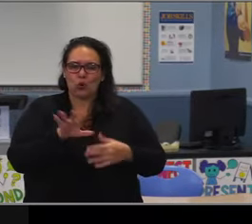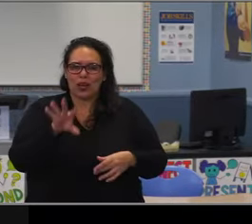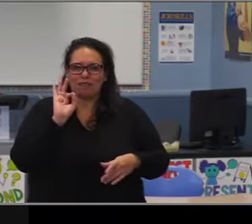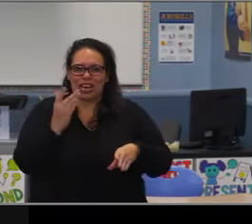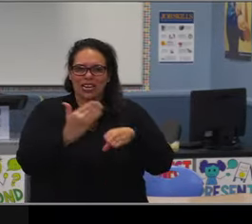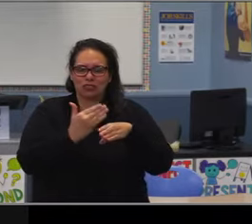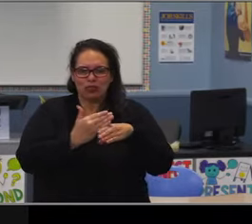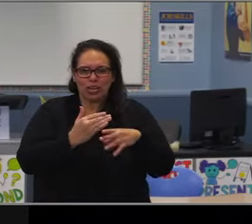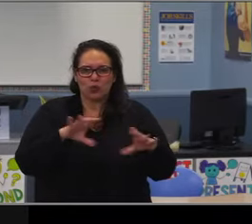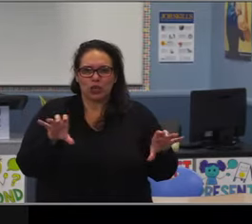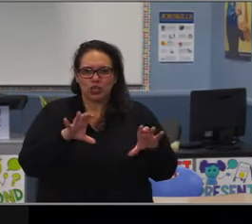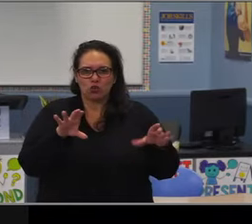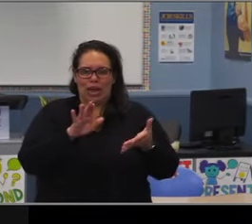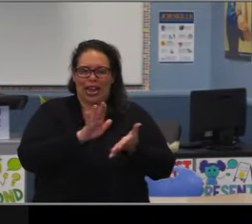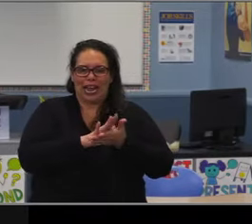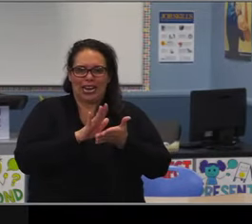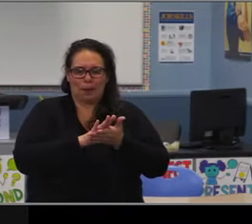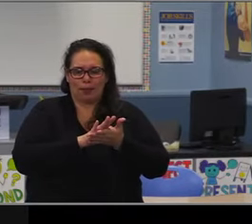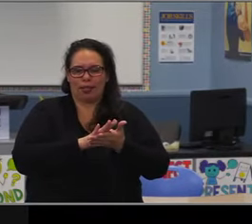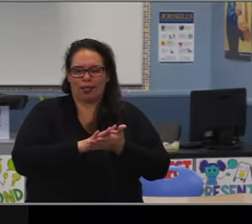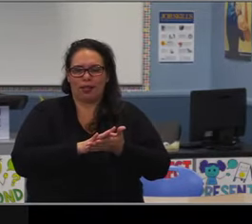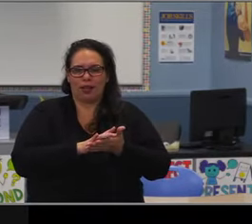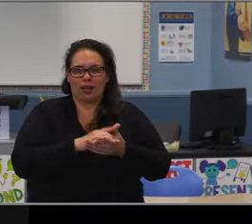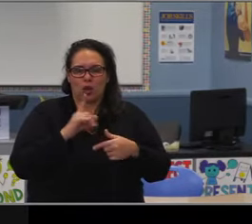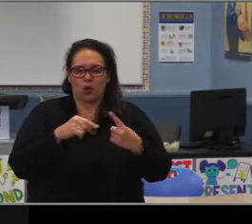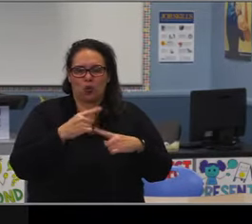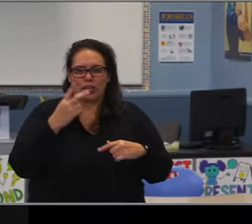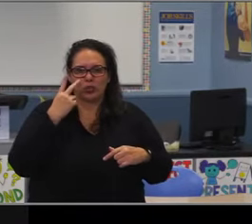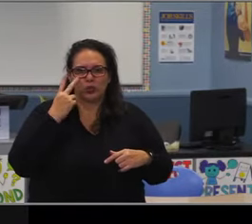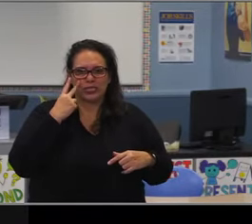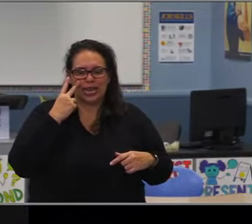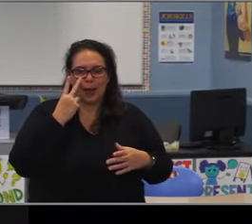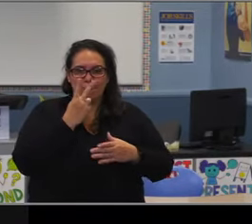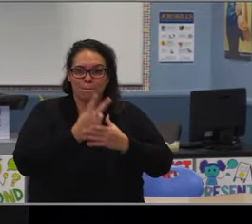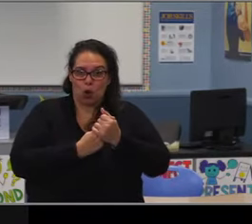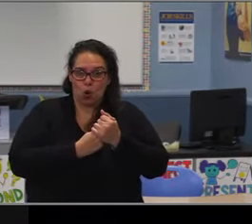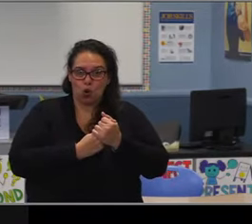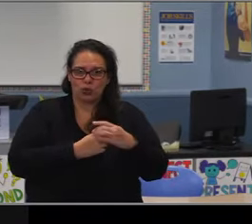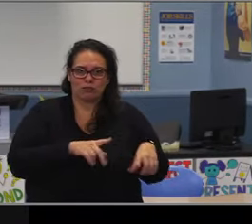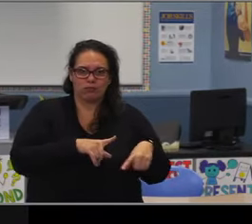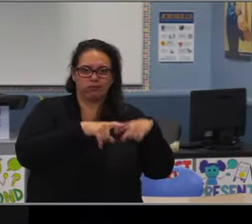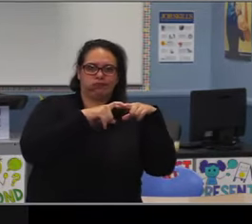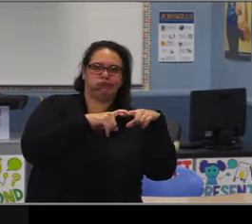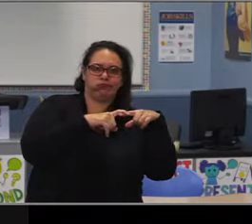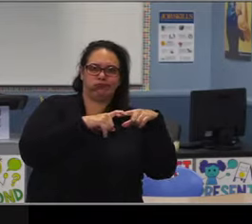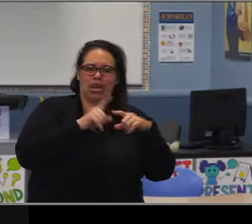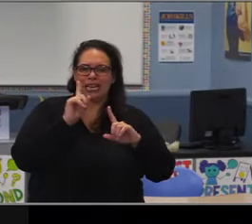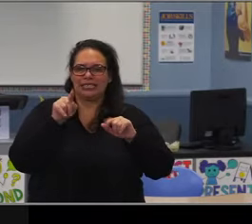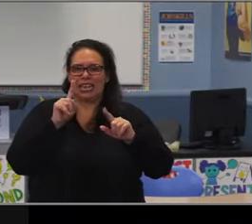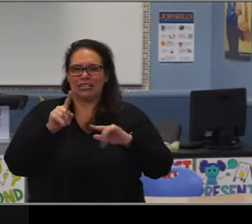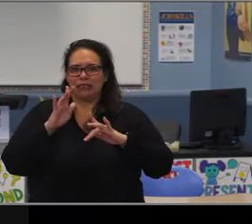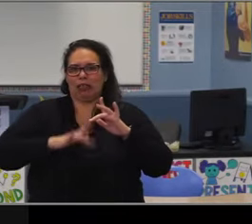because again, that's a national percentile rank. So it's not that there's no growth. It's just that maybe the growth isn't as fast